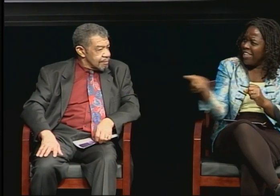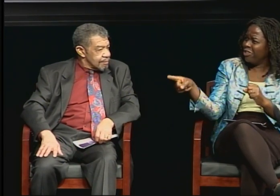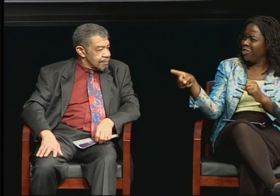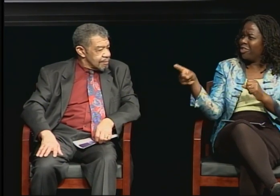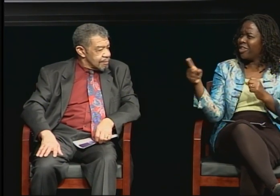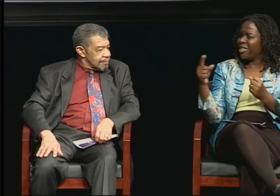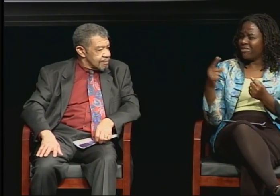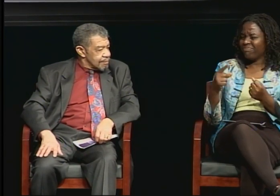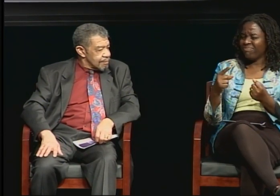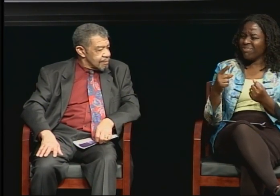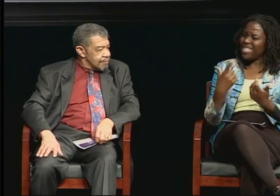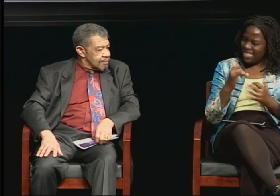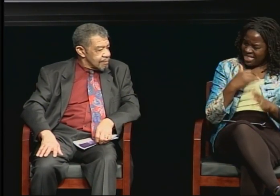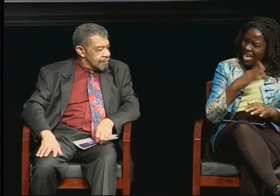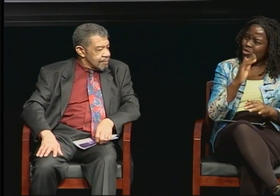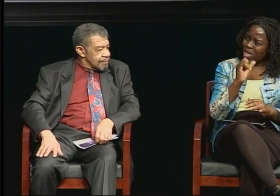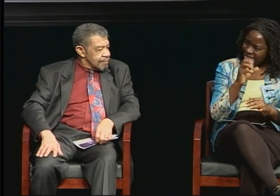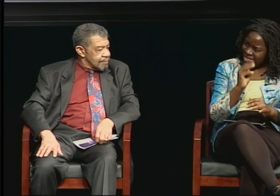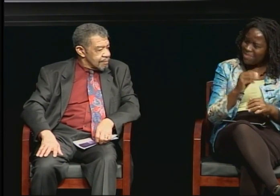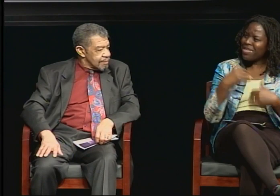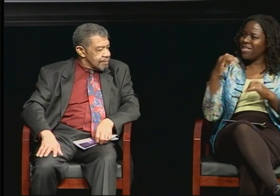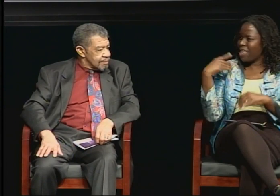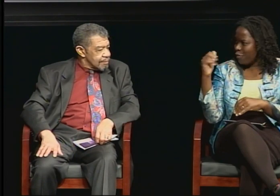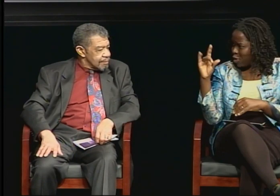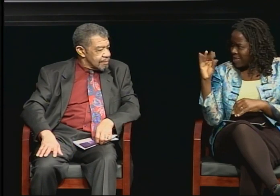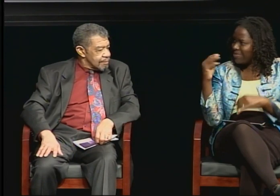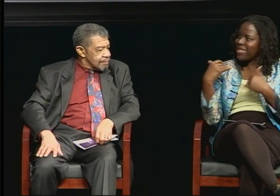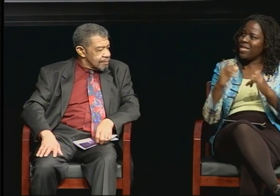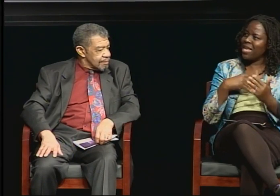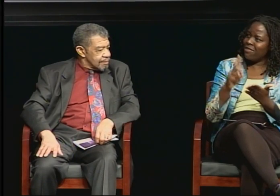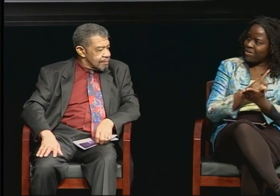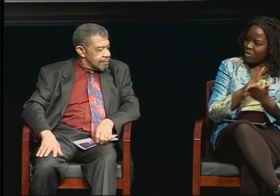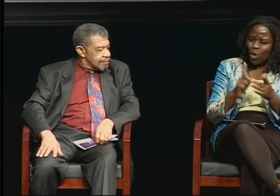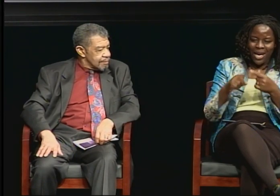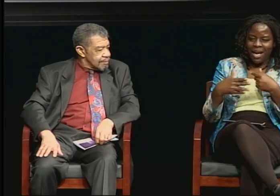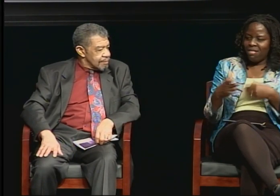But we have to achieve anyway.